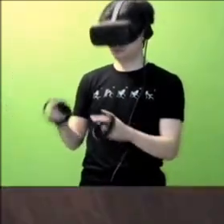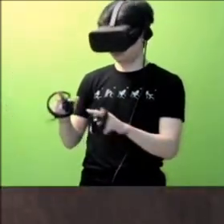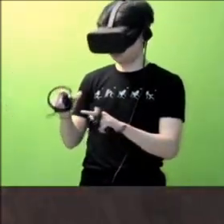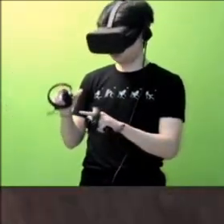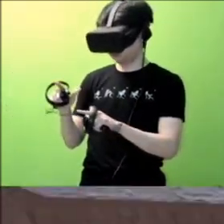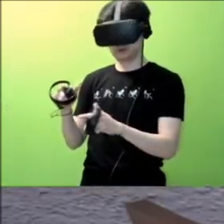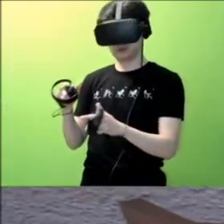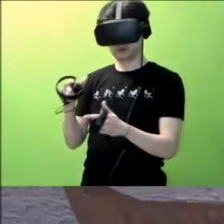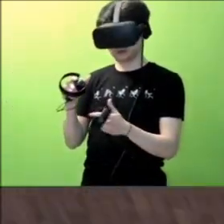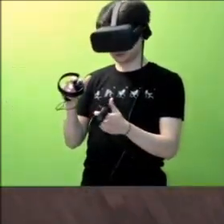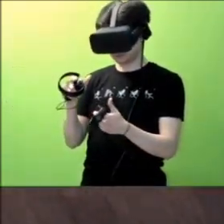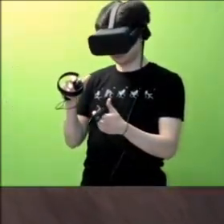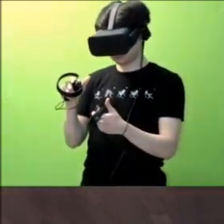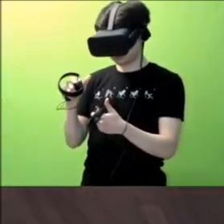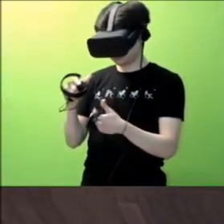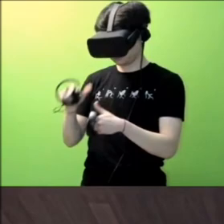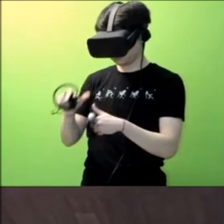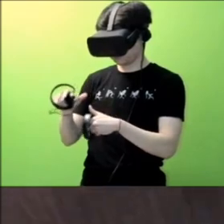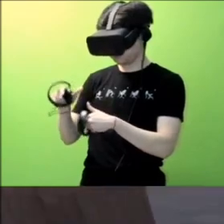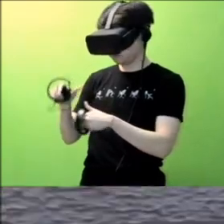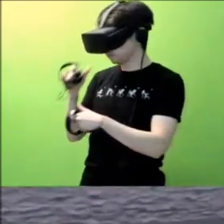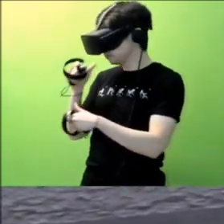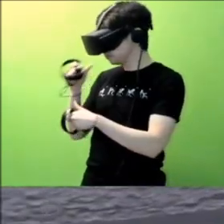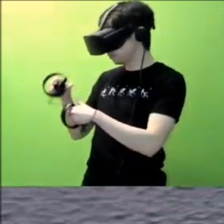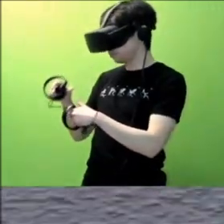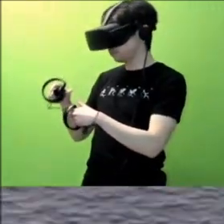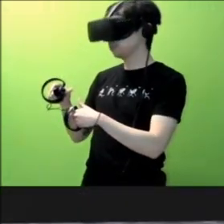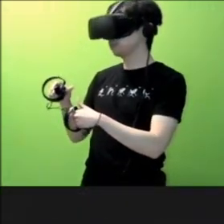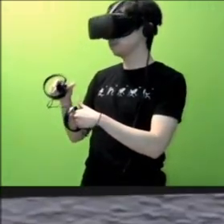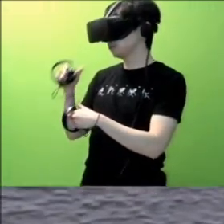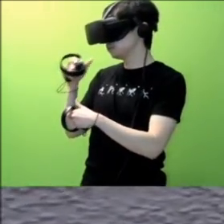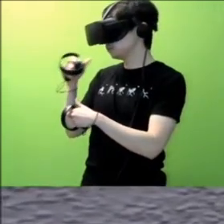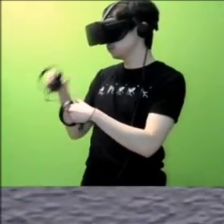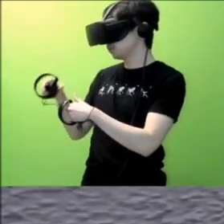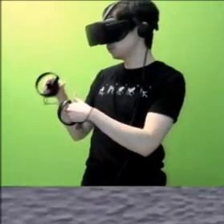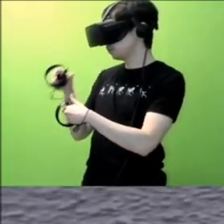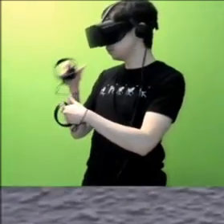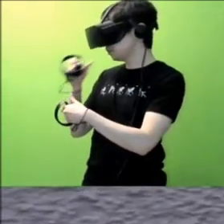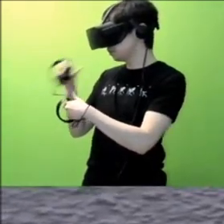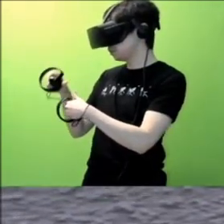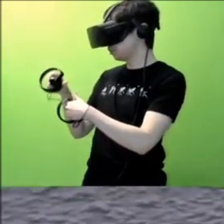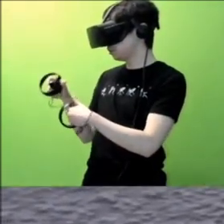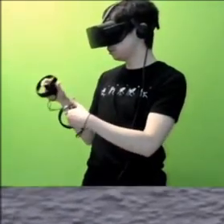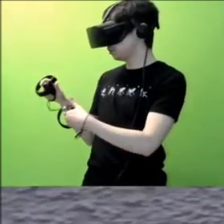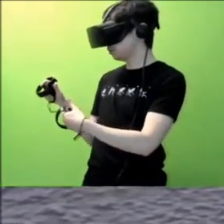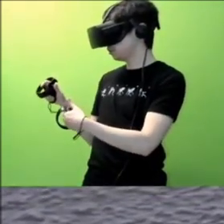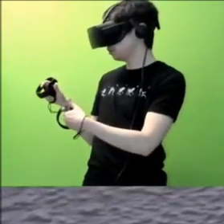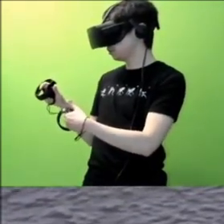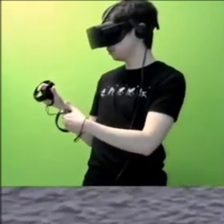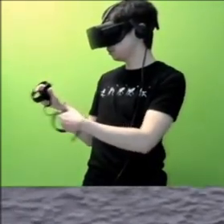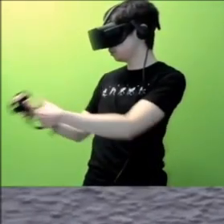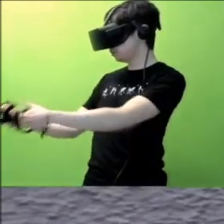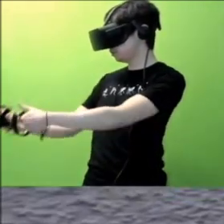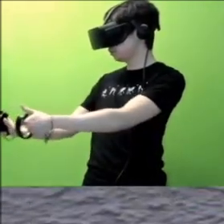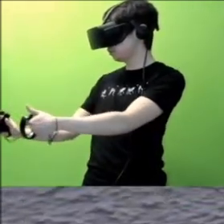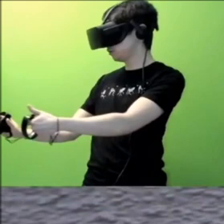Letter